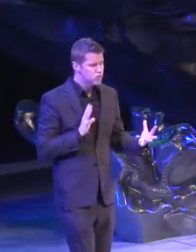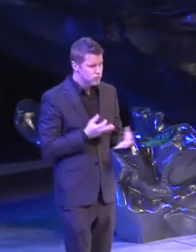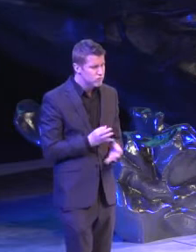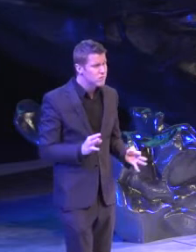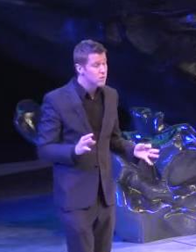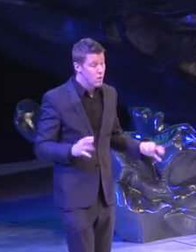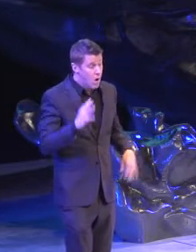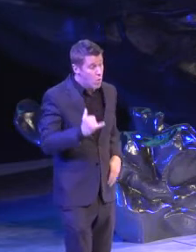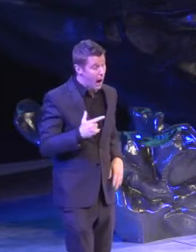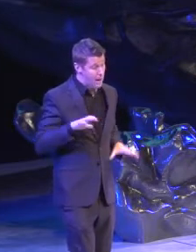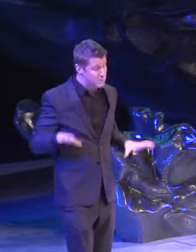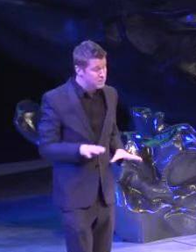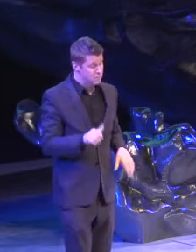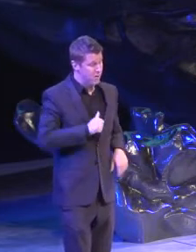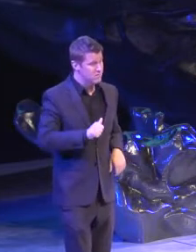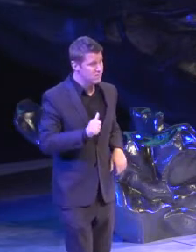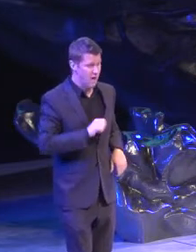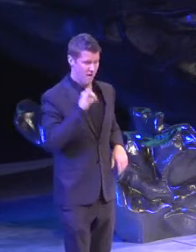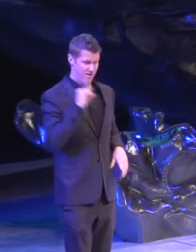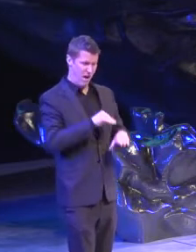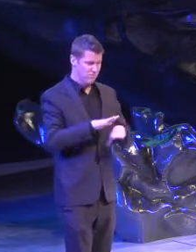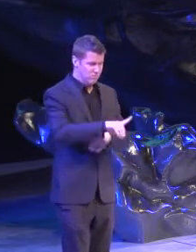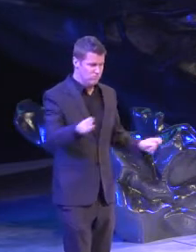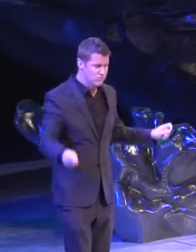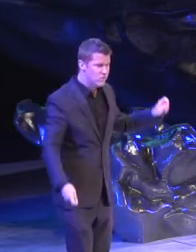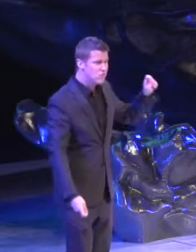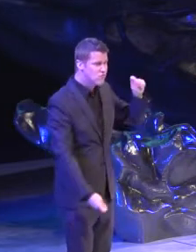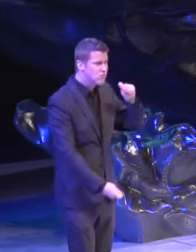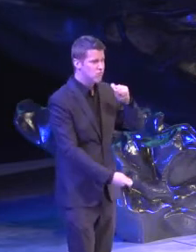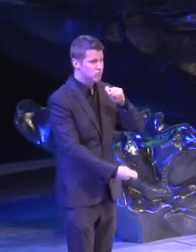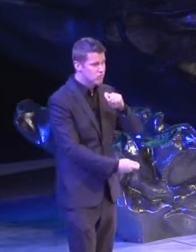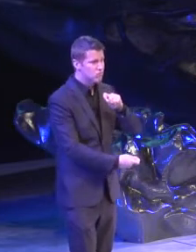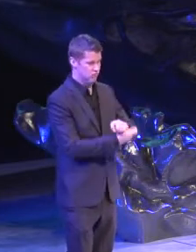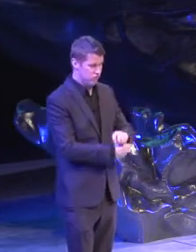'Cause me being me is revolutionary (scat singing)